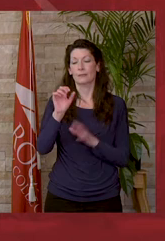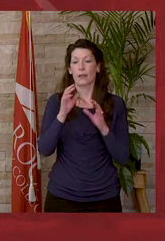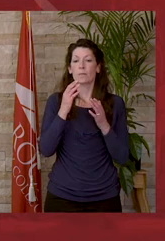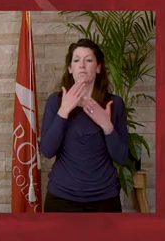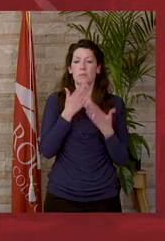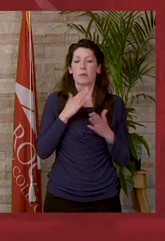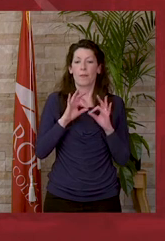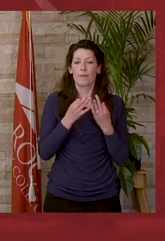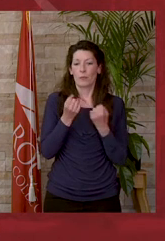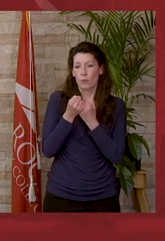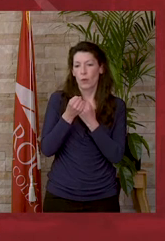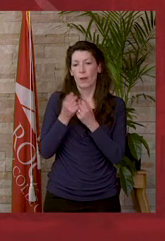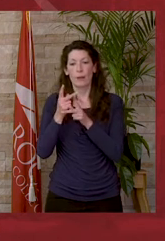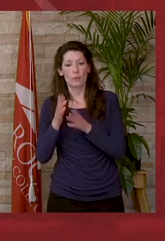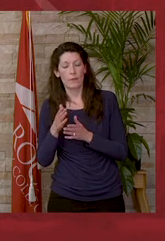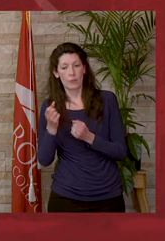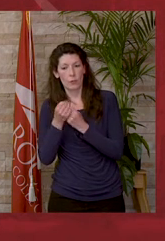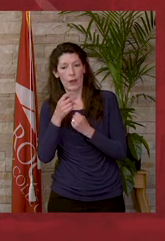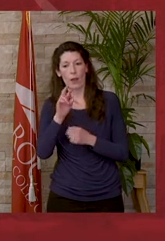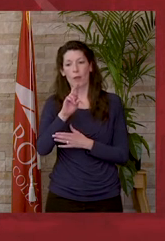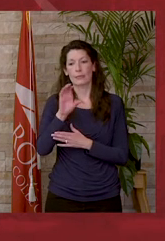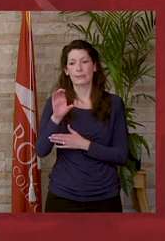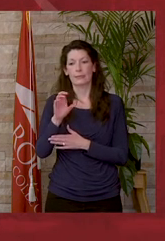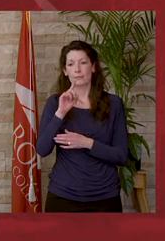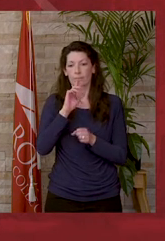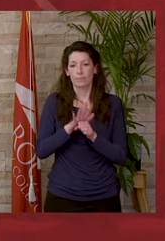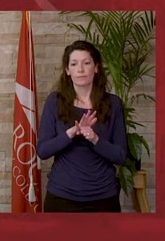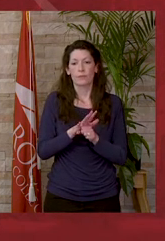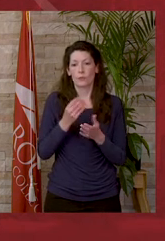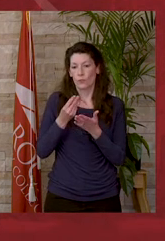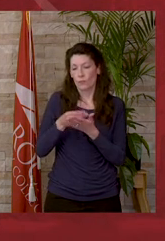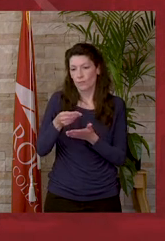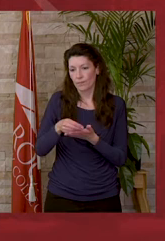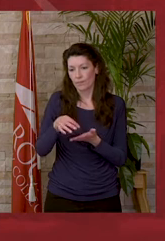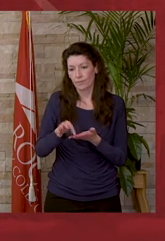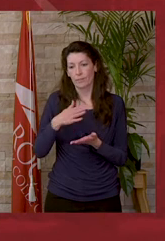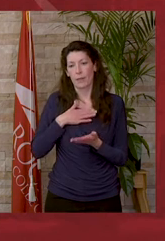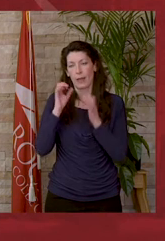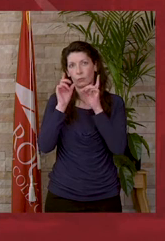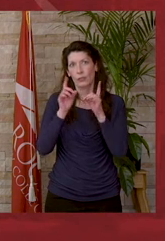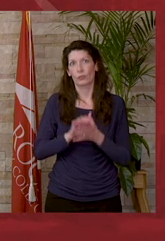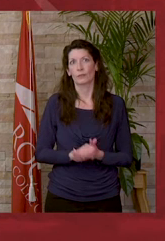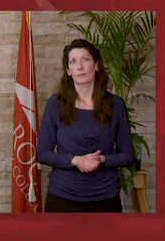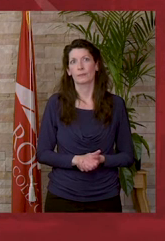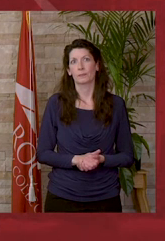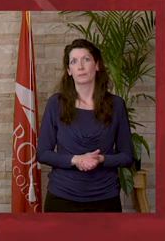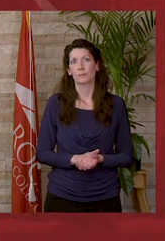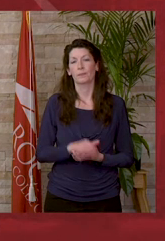supervisors support and RRCC's dedication to financing my education. Teagan Hackett.